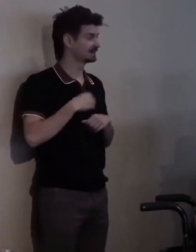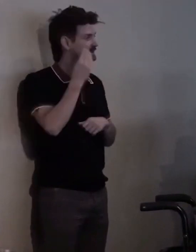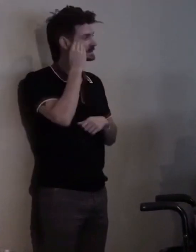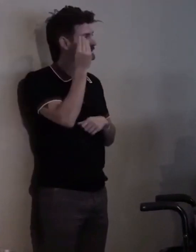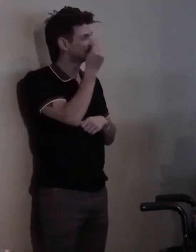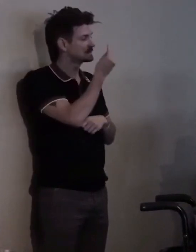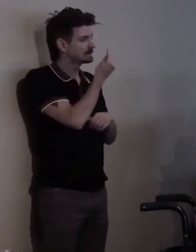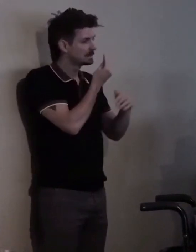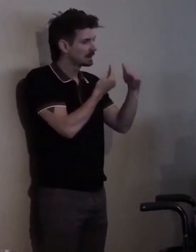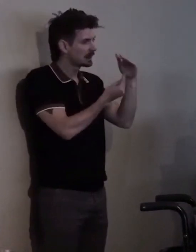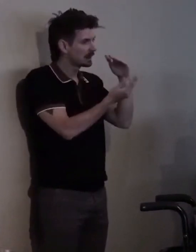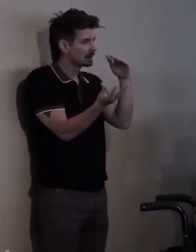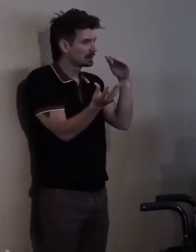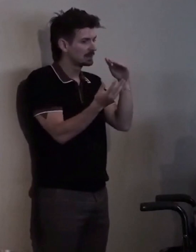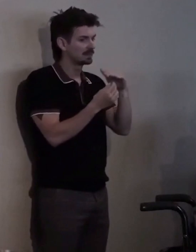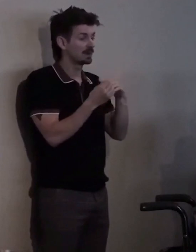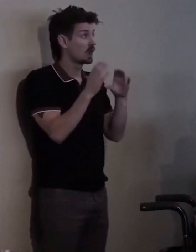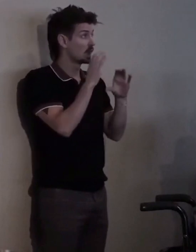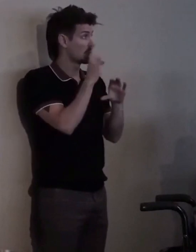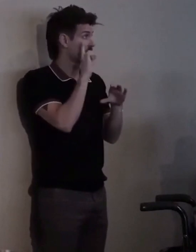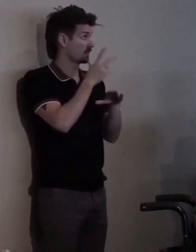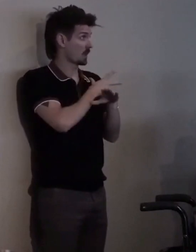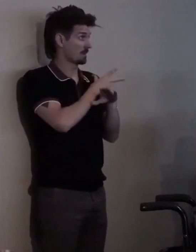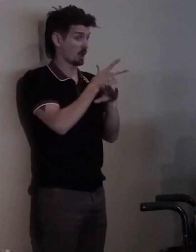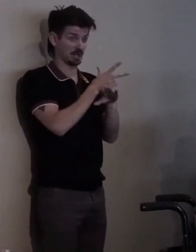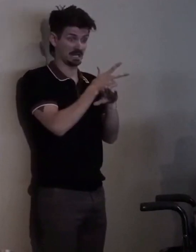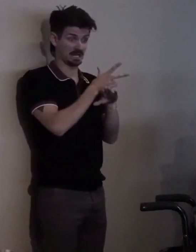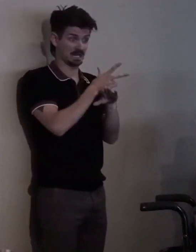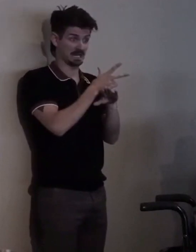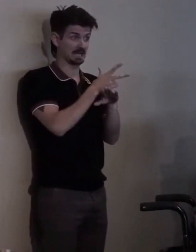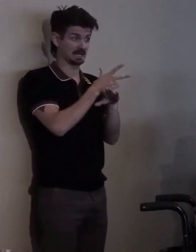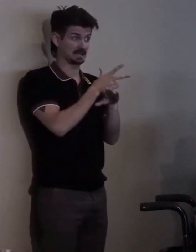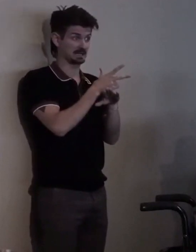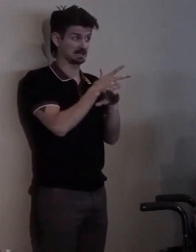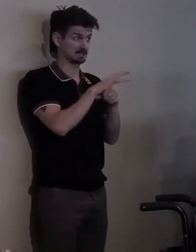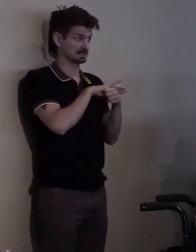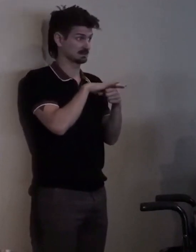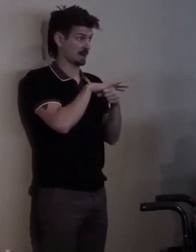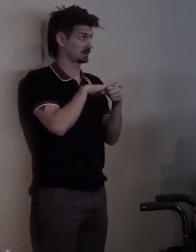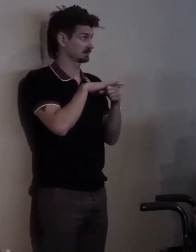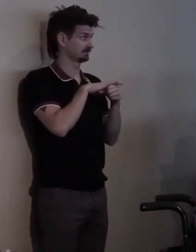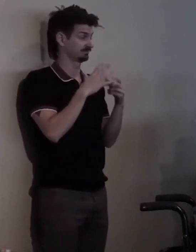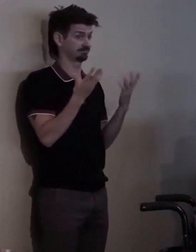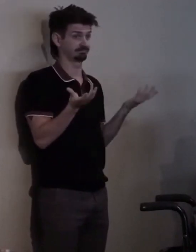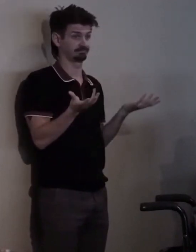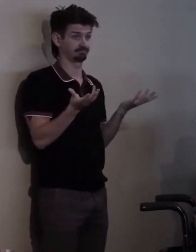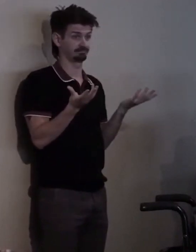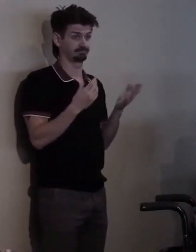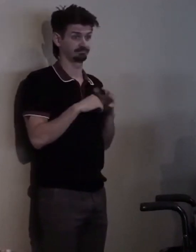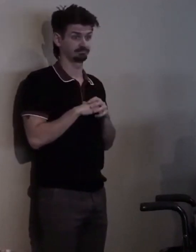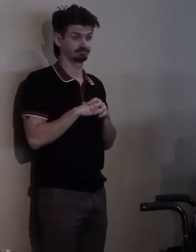Looking for a parking place... Ahh... Well, I don't know if I'll have a parking ticket or not,